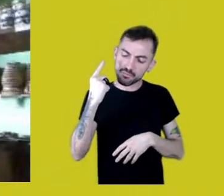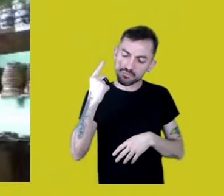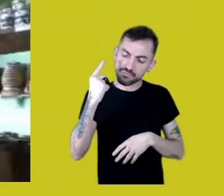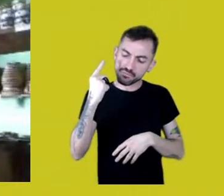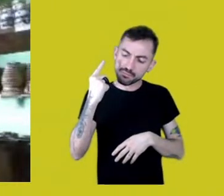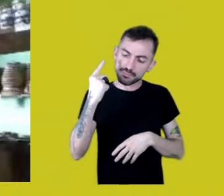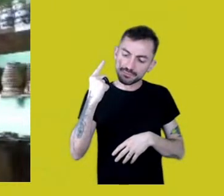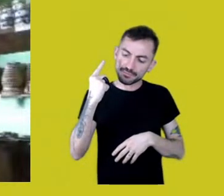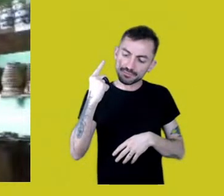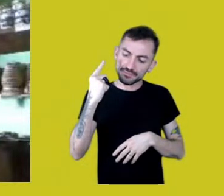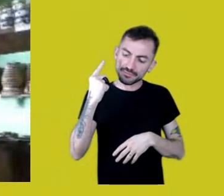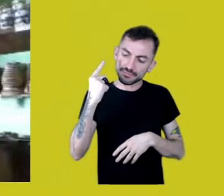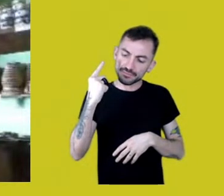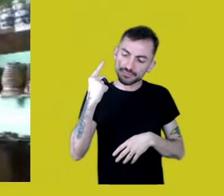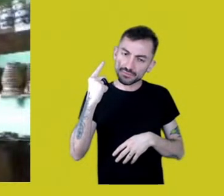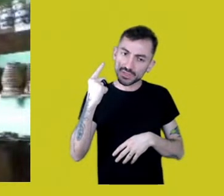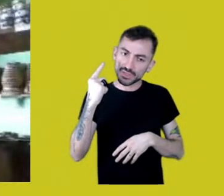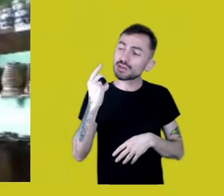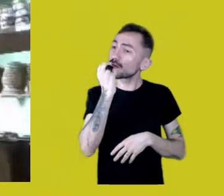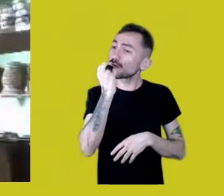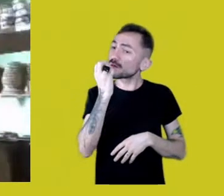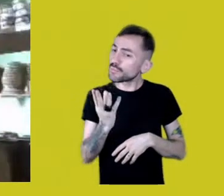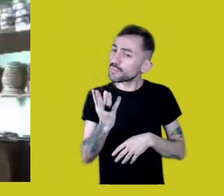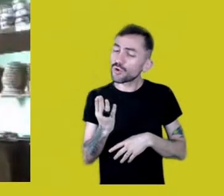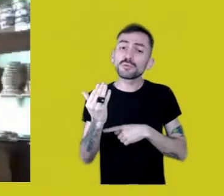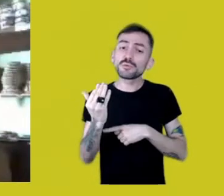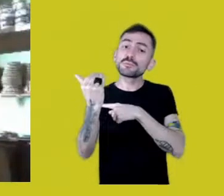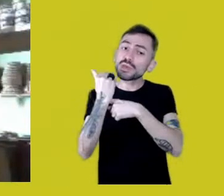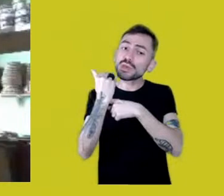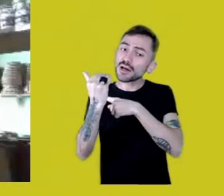because that helps my Mura Nation as well.”